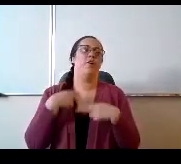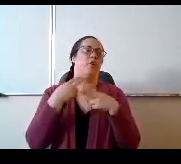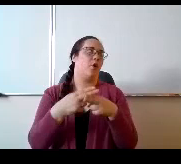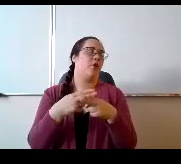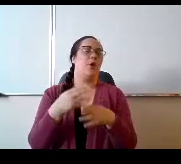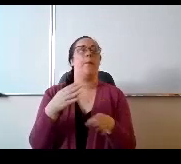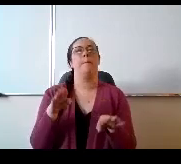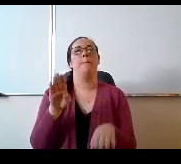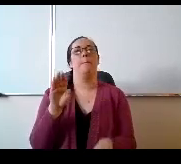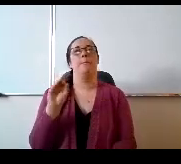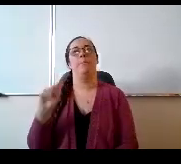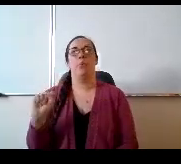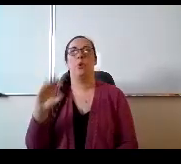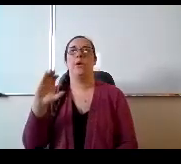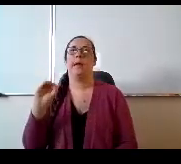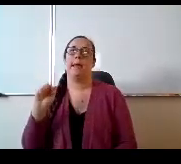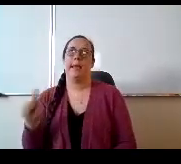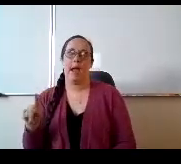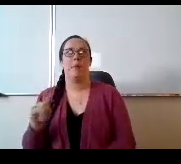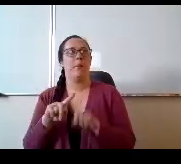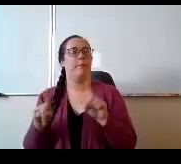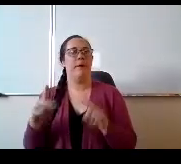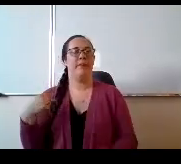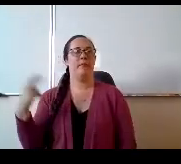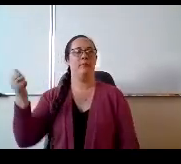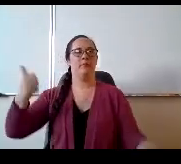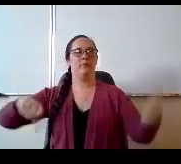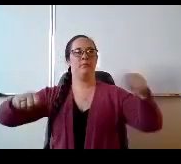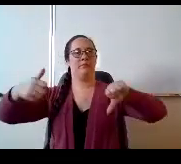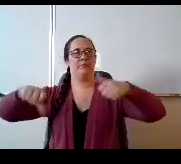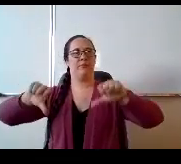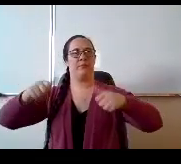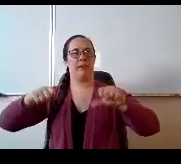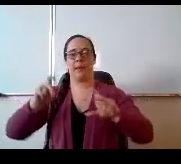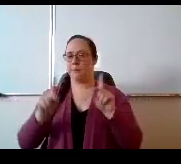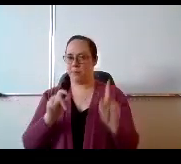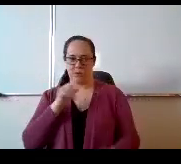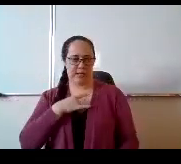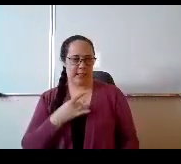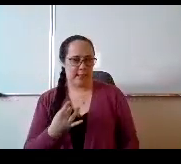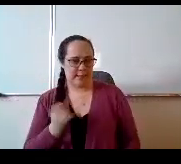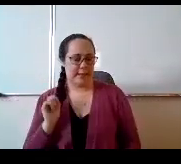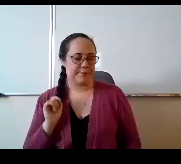I was voted down on that. Apparently that didn't go over well. So we are working on something to say